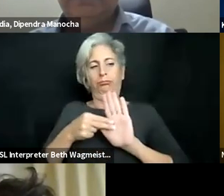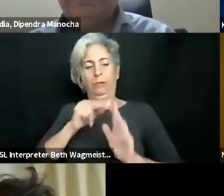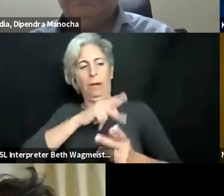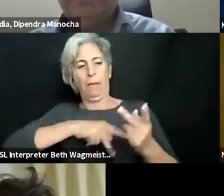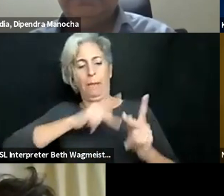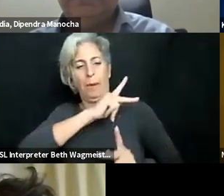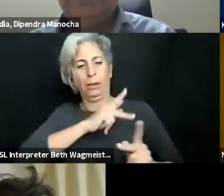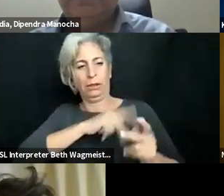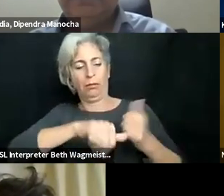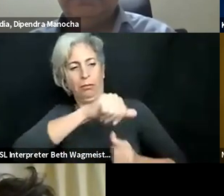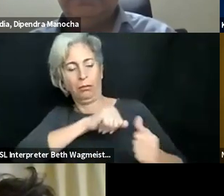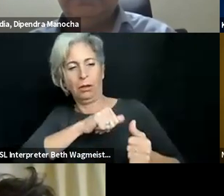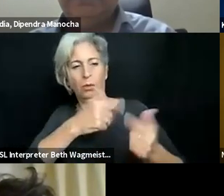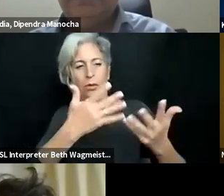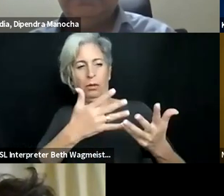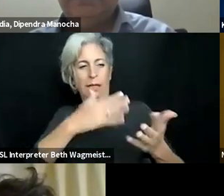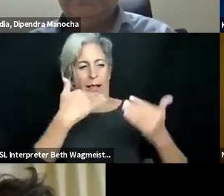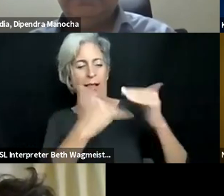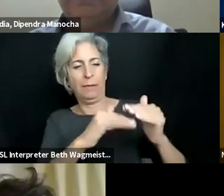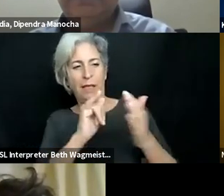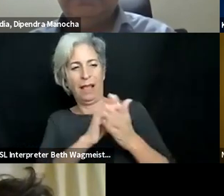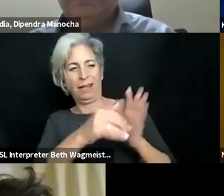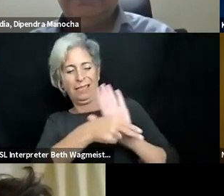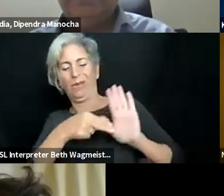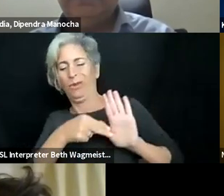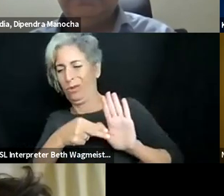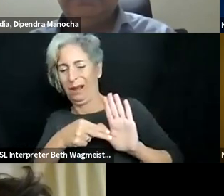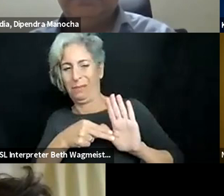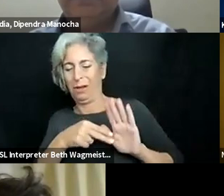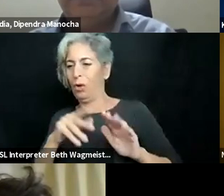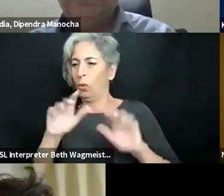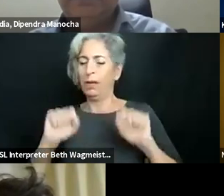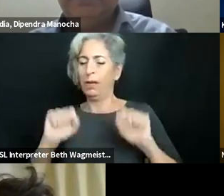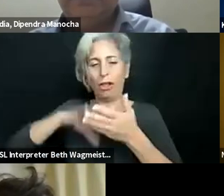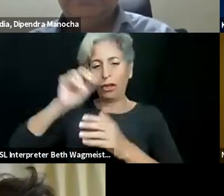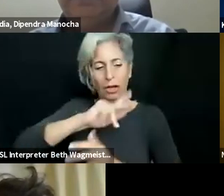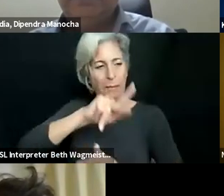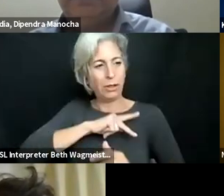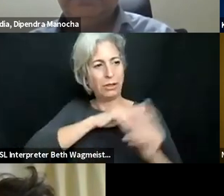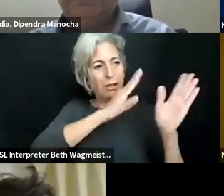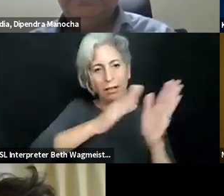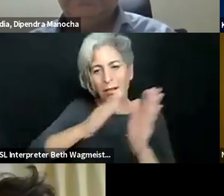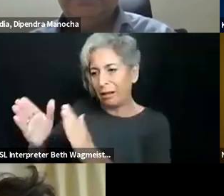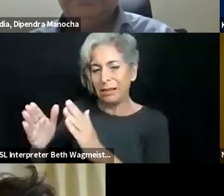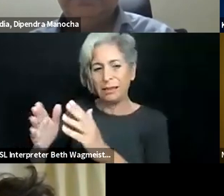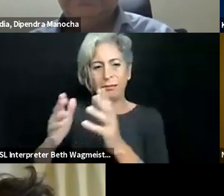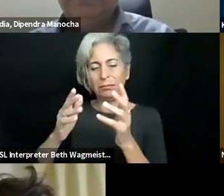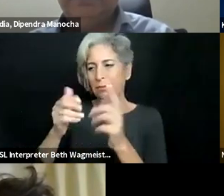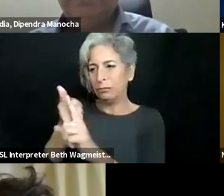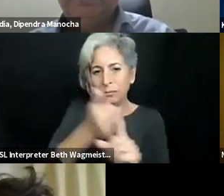all students, including students with disabilities. The stigma around personalized learning experience will be eliminated hopefully, because